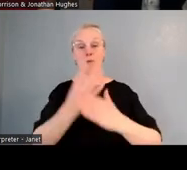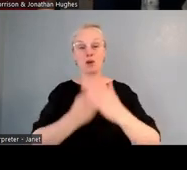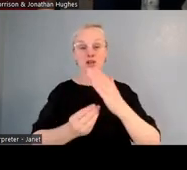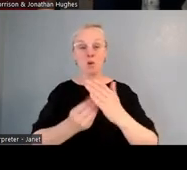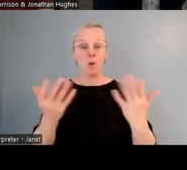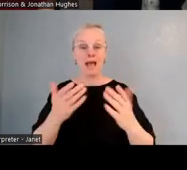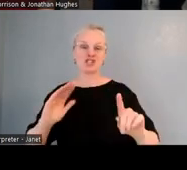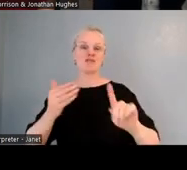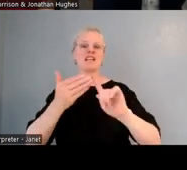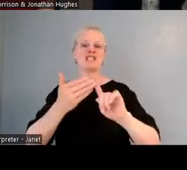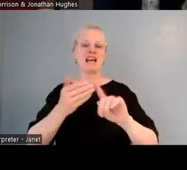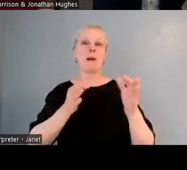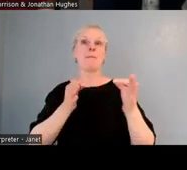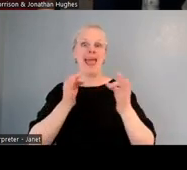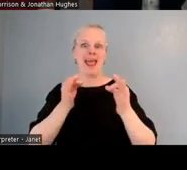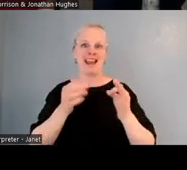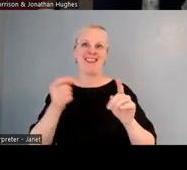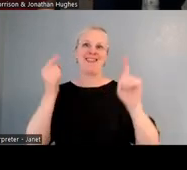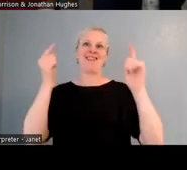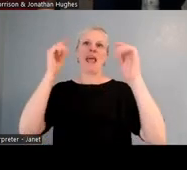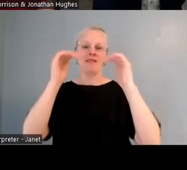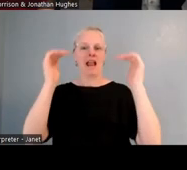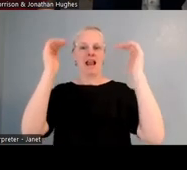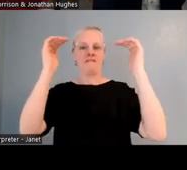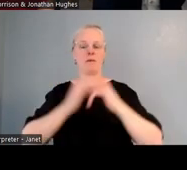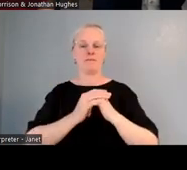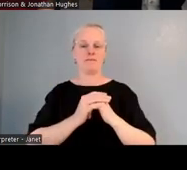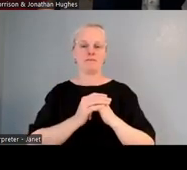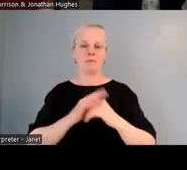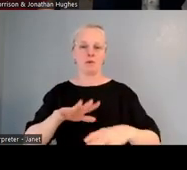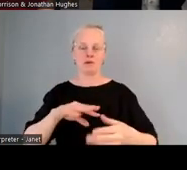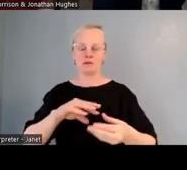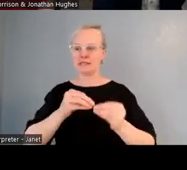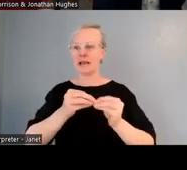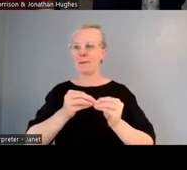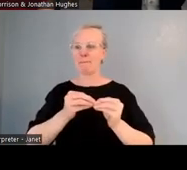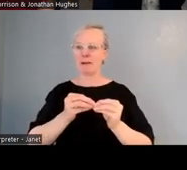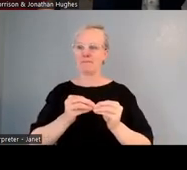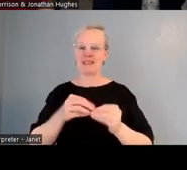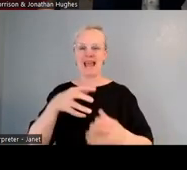which is around Māori pathways for our students, and made it one of the integral parts obviously through resourcing,